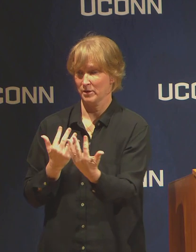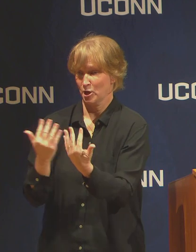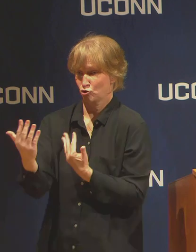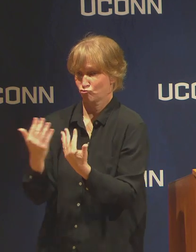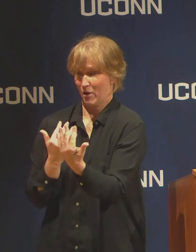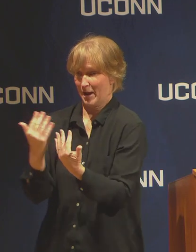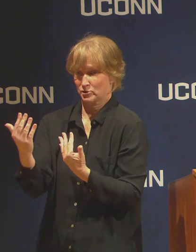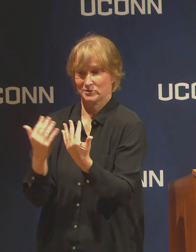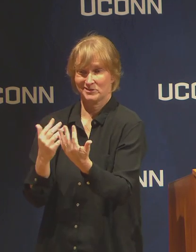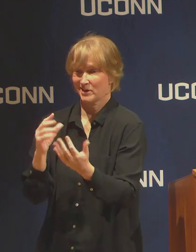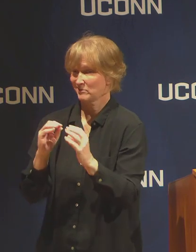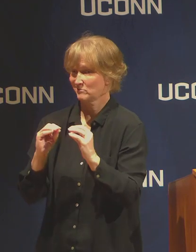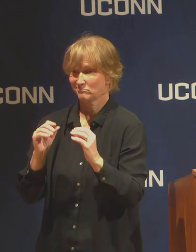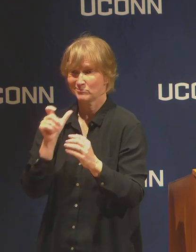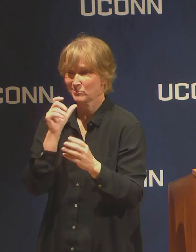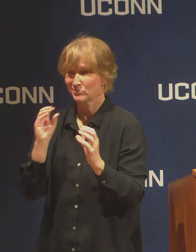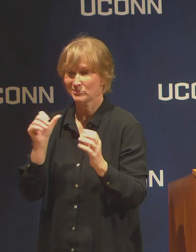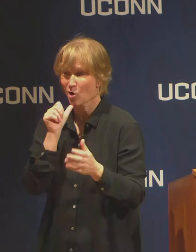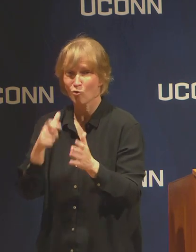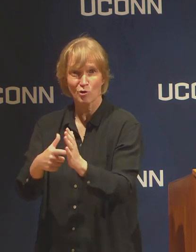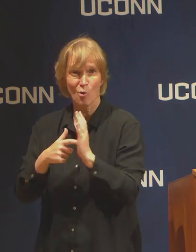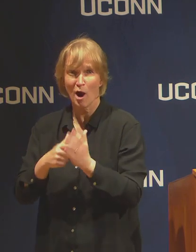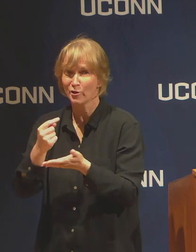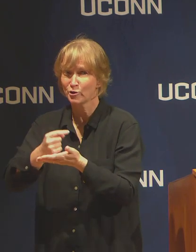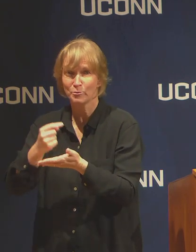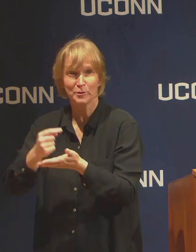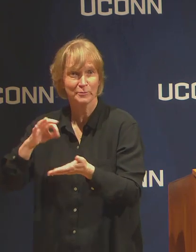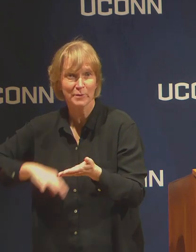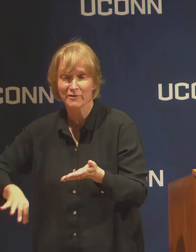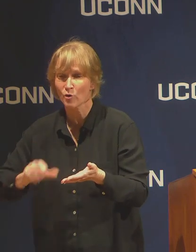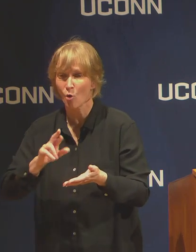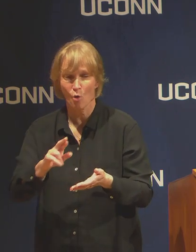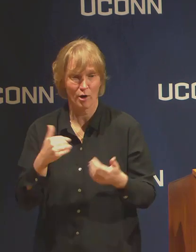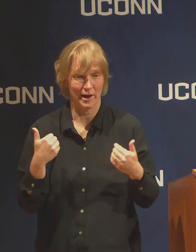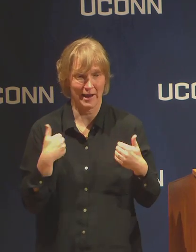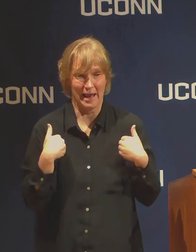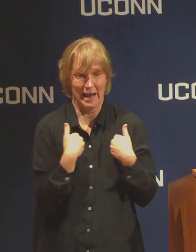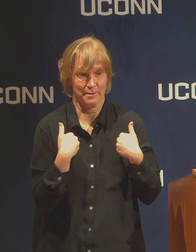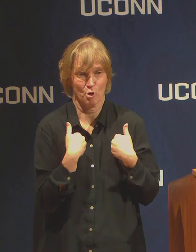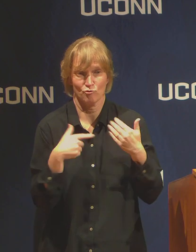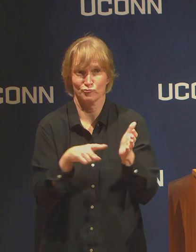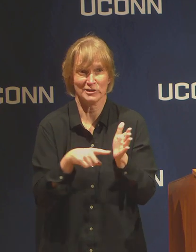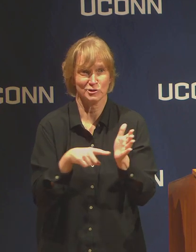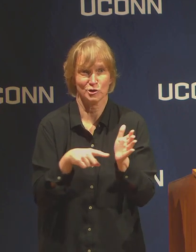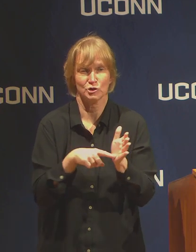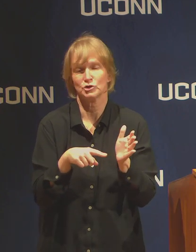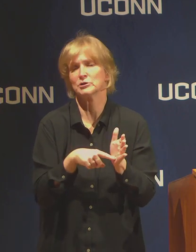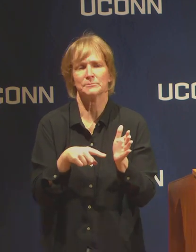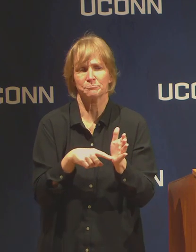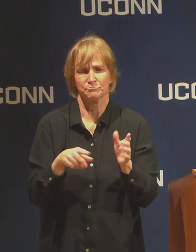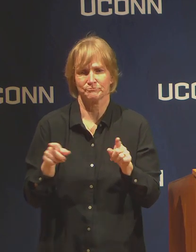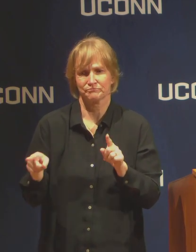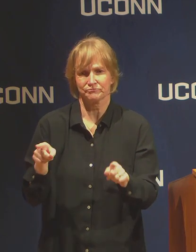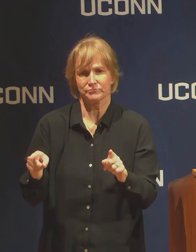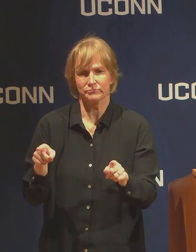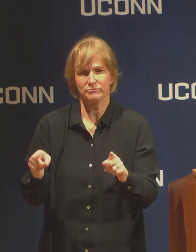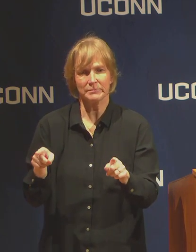therapeutic benefit or animal research, that stopping that research might create some type of harm